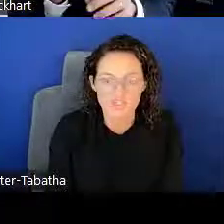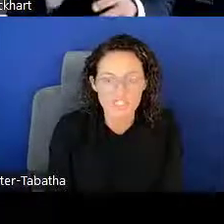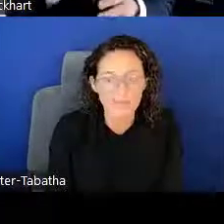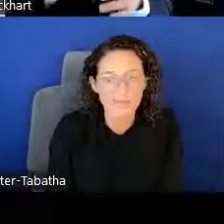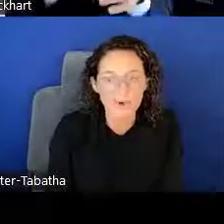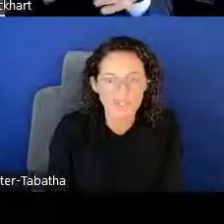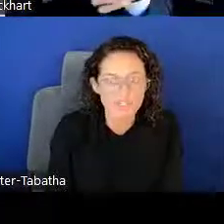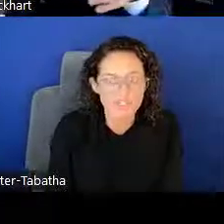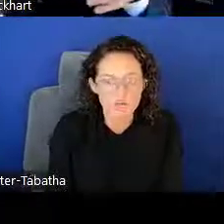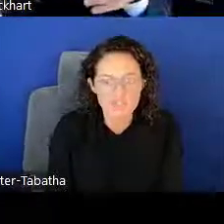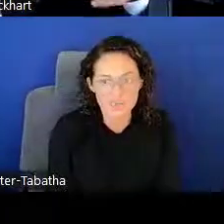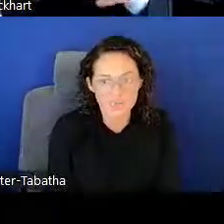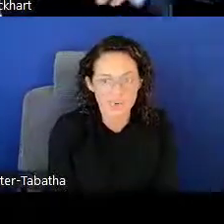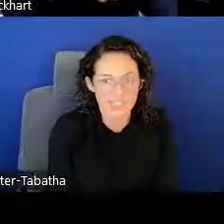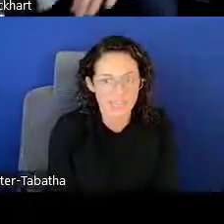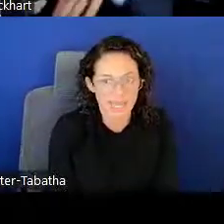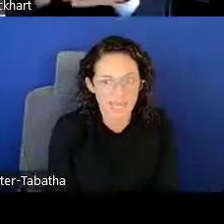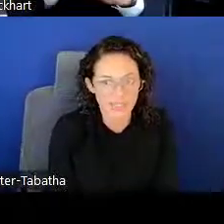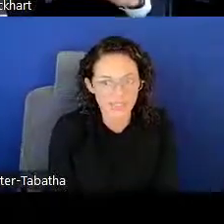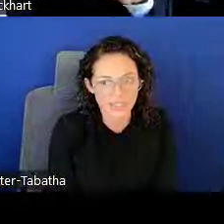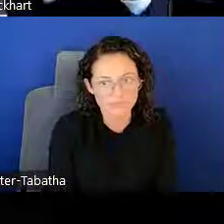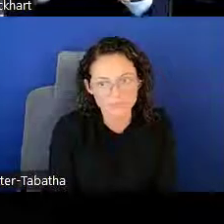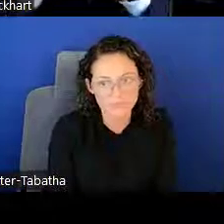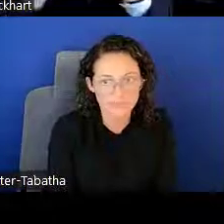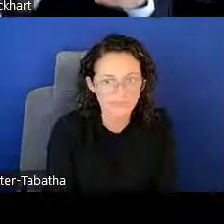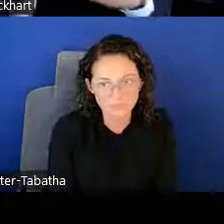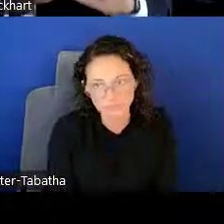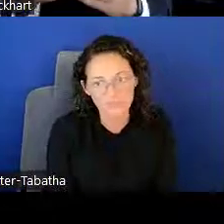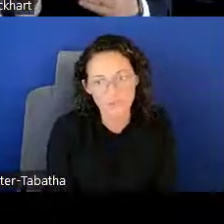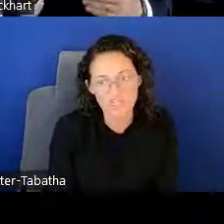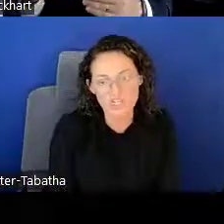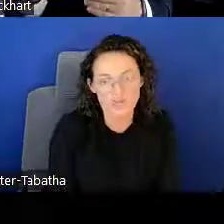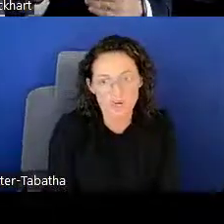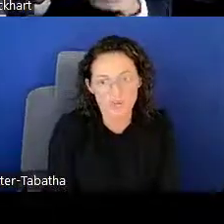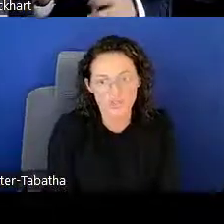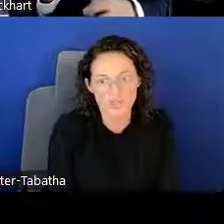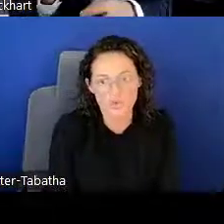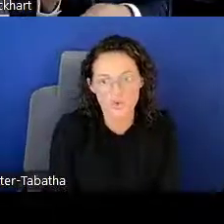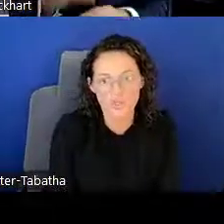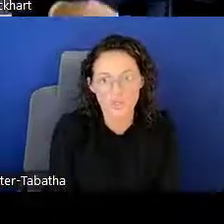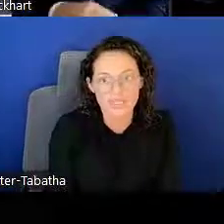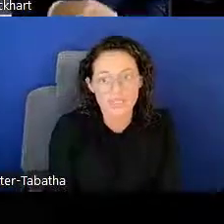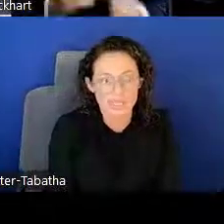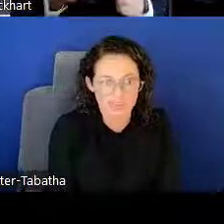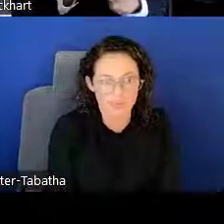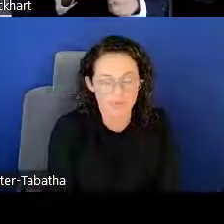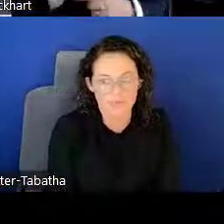Just some important notes that we wanted to add before we jump onto the next topic.